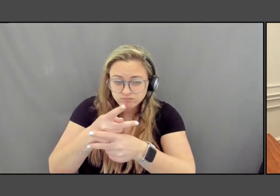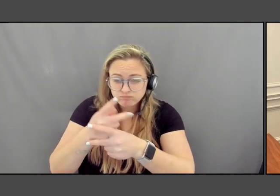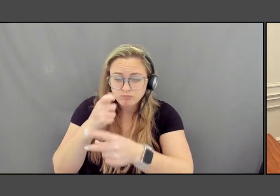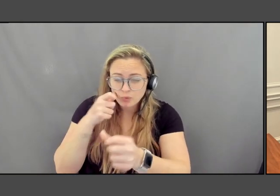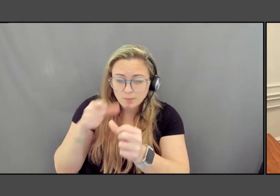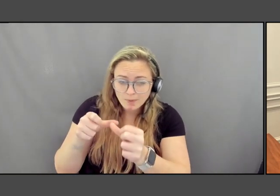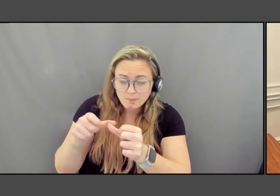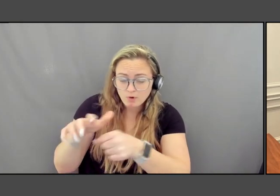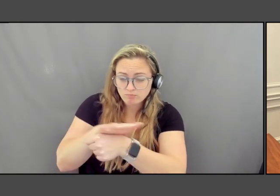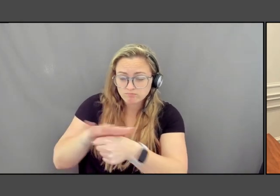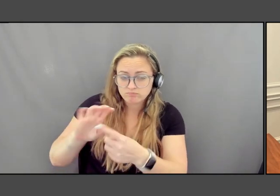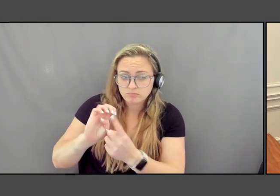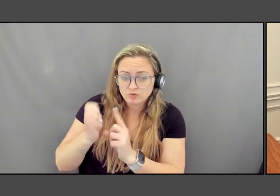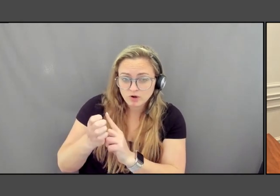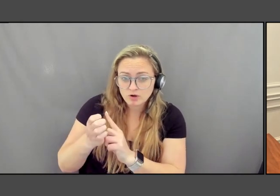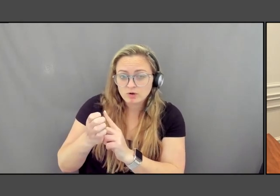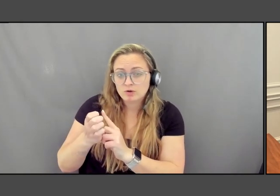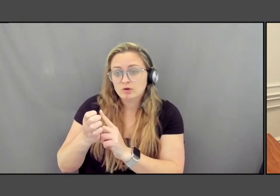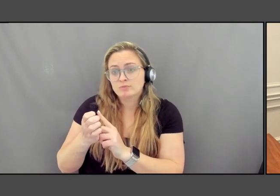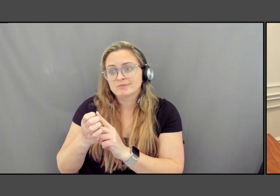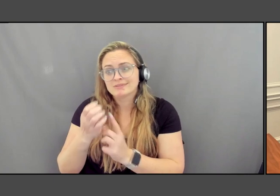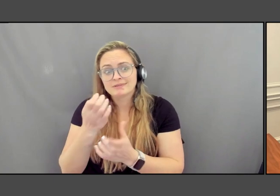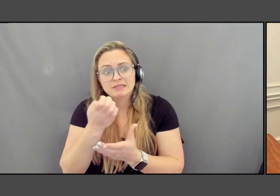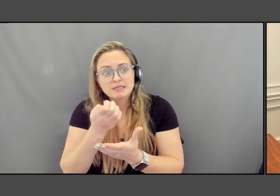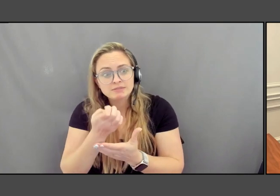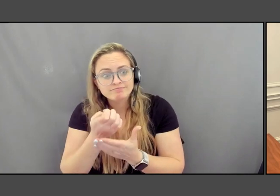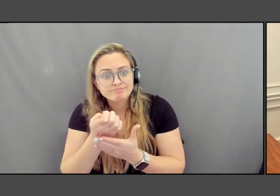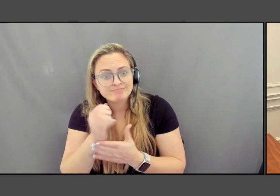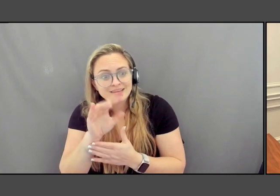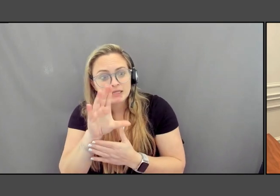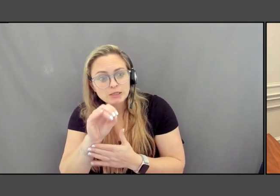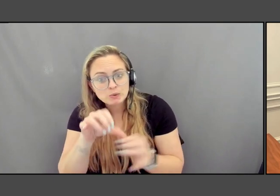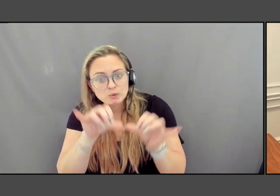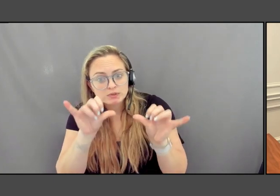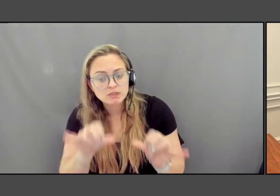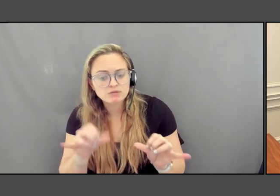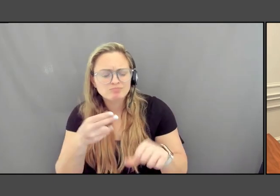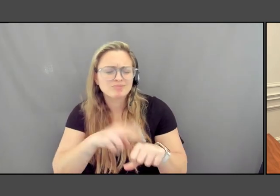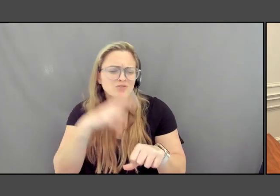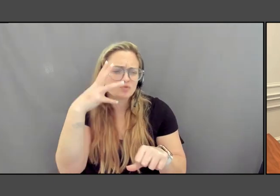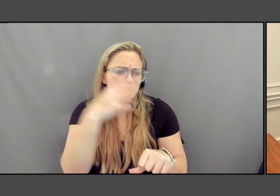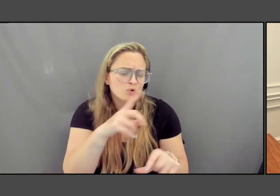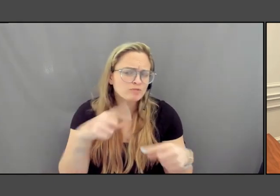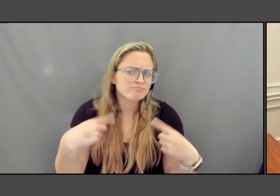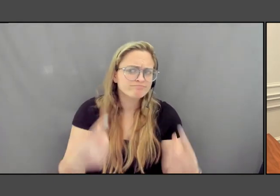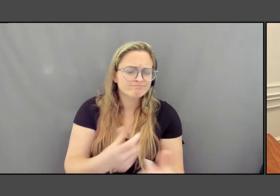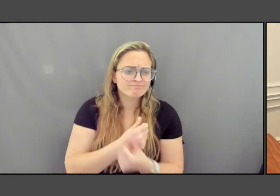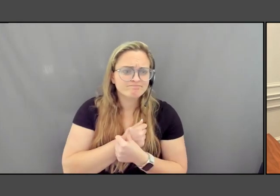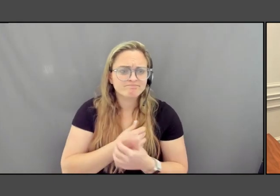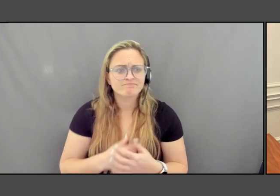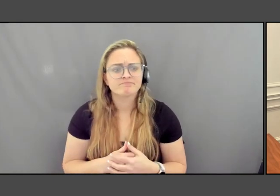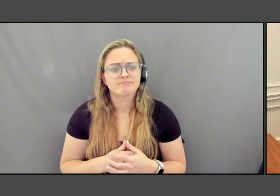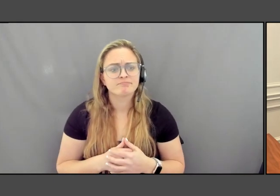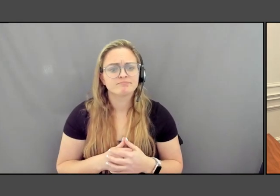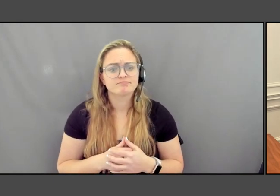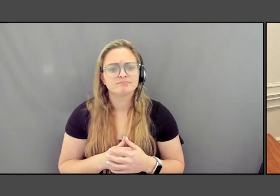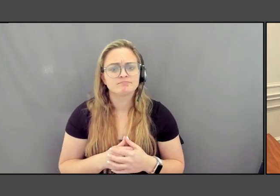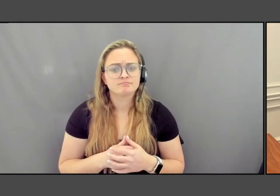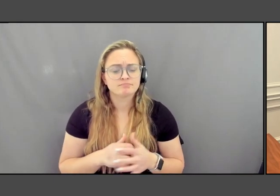familiar ecosystems and the natural beauty we have come to know and love? How should we hold and name